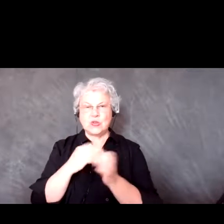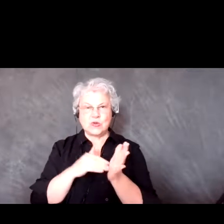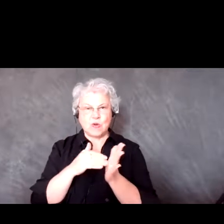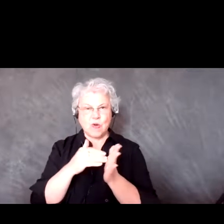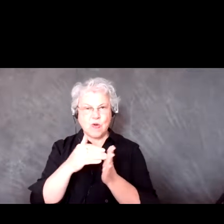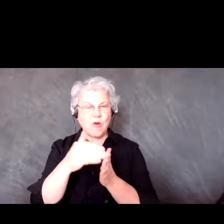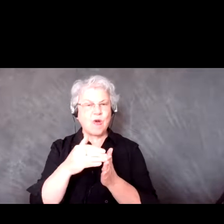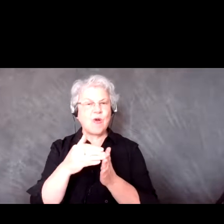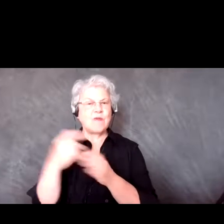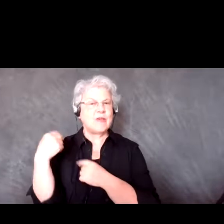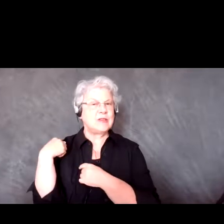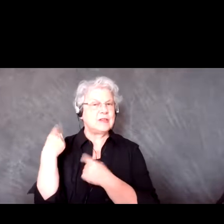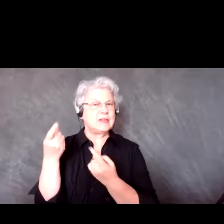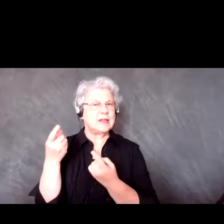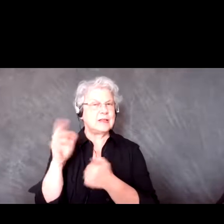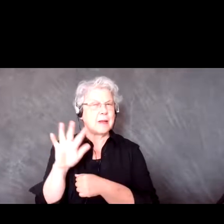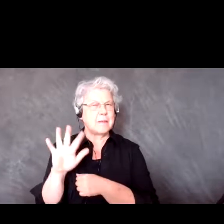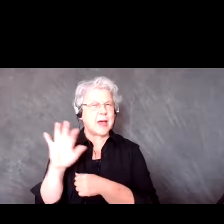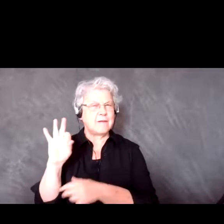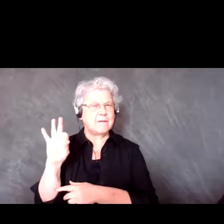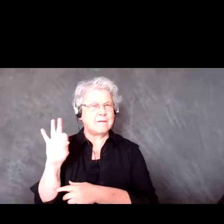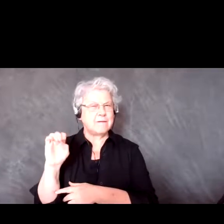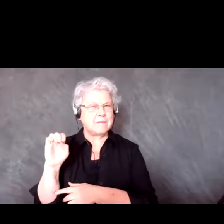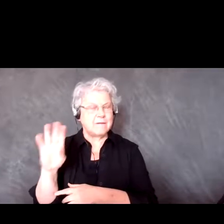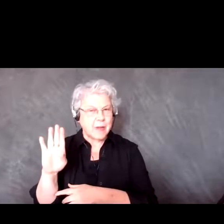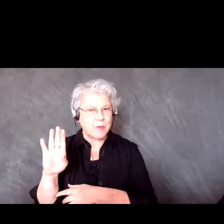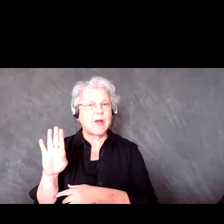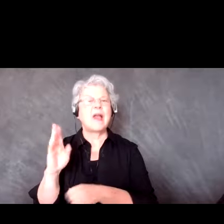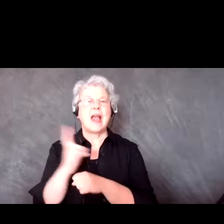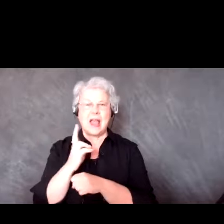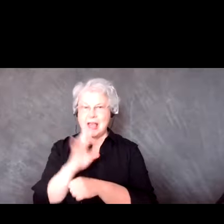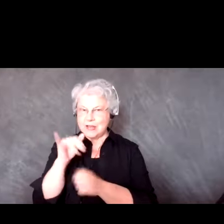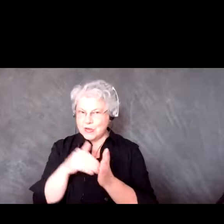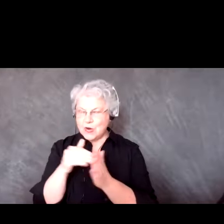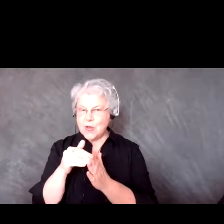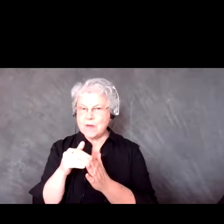since about February, I really started using it for pretty much any of my engagements,